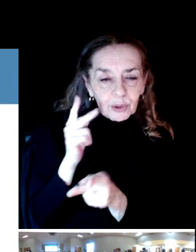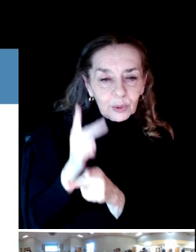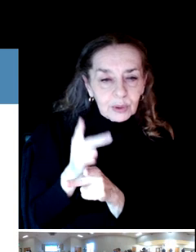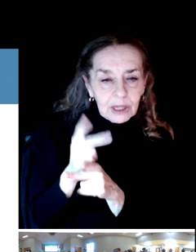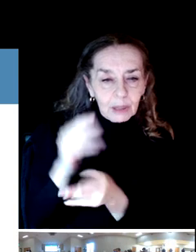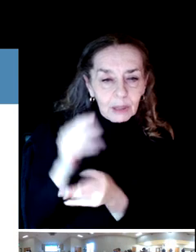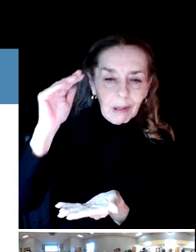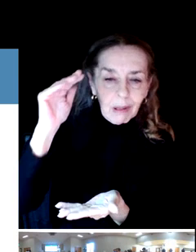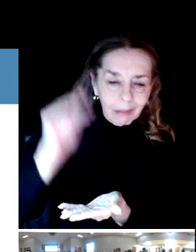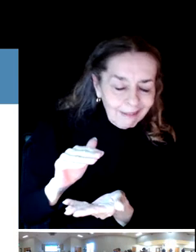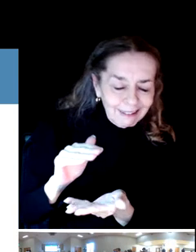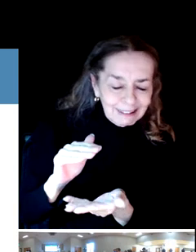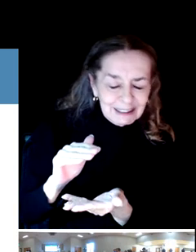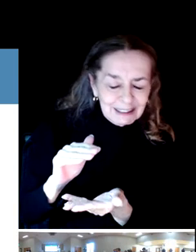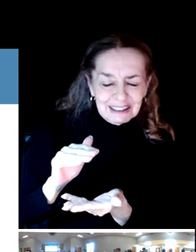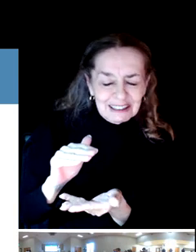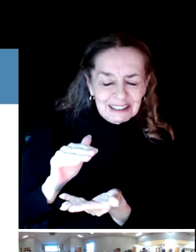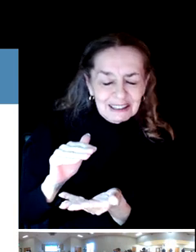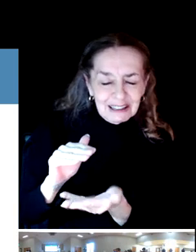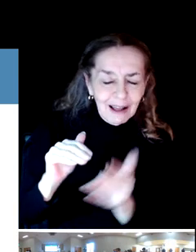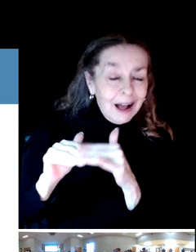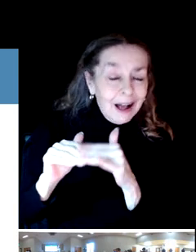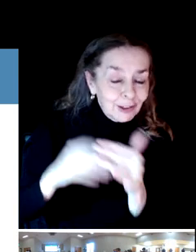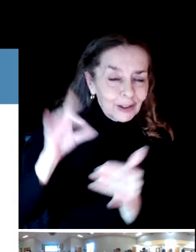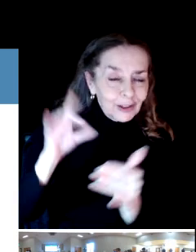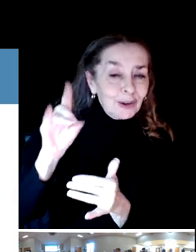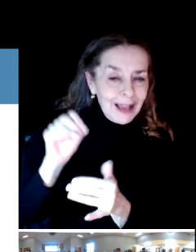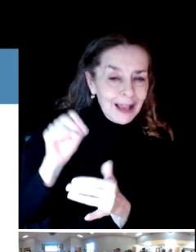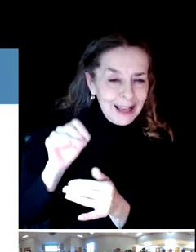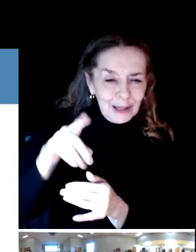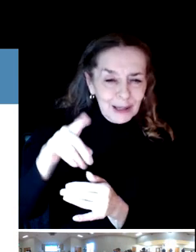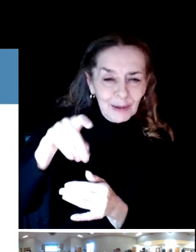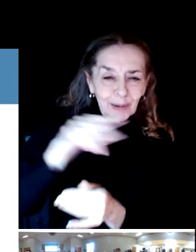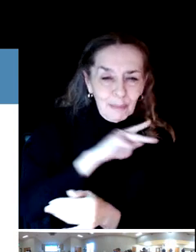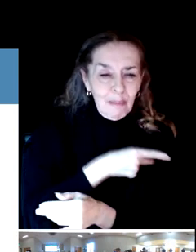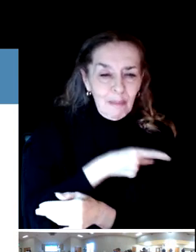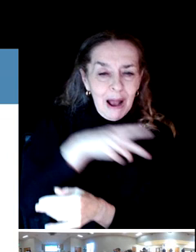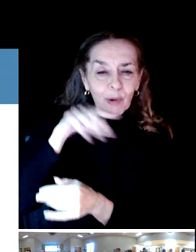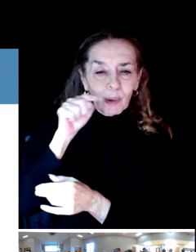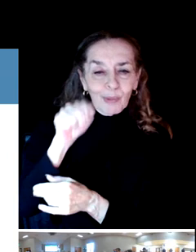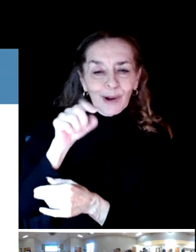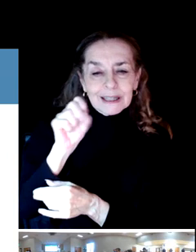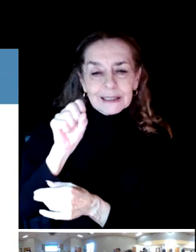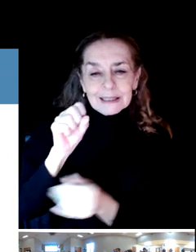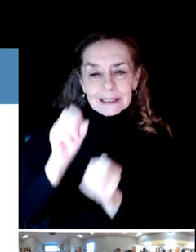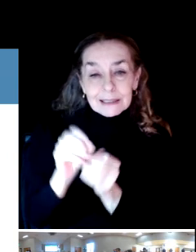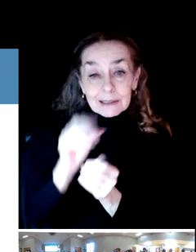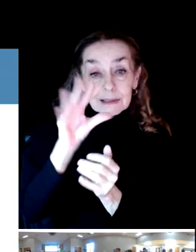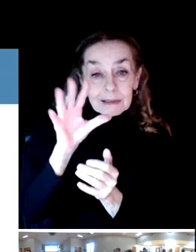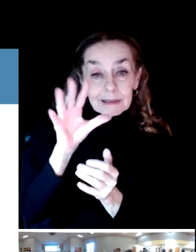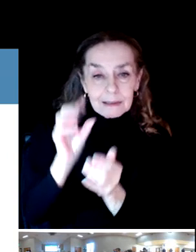I'm being facetious, but it's really, truly a lot of information.